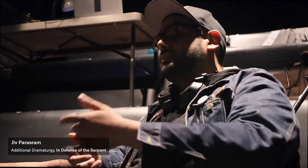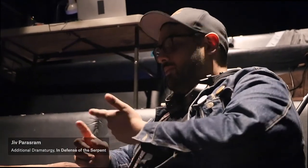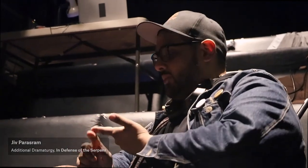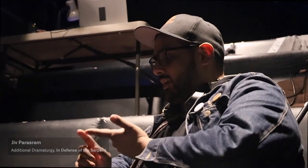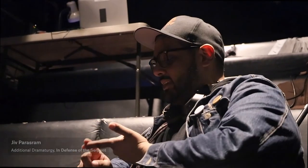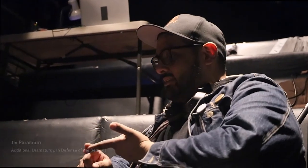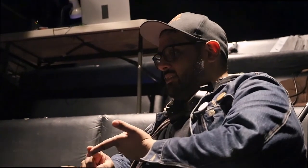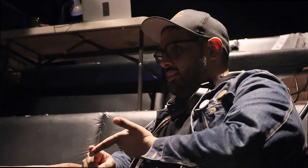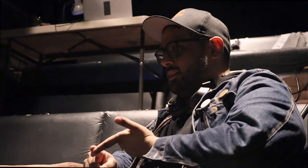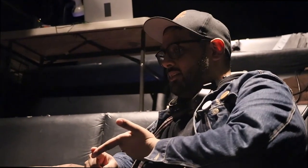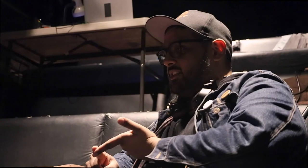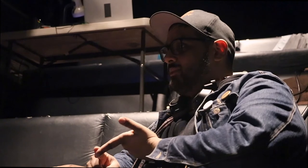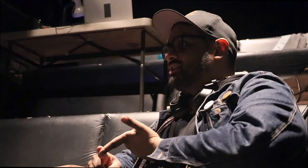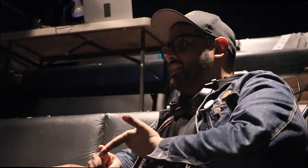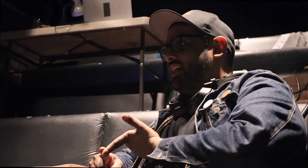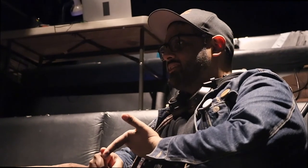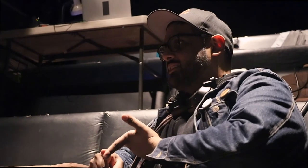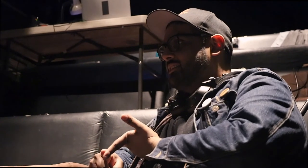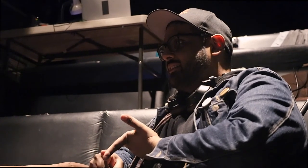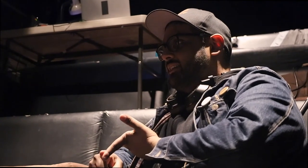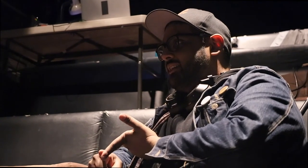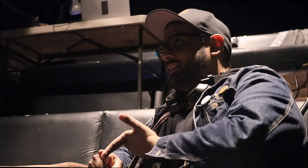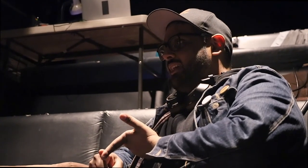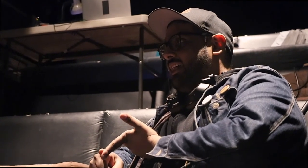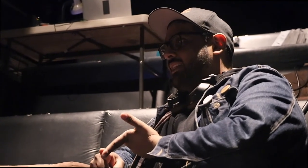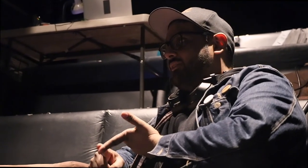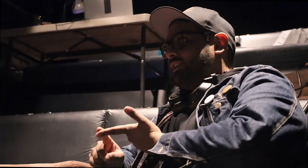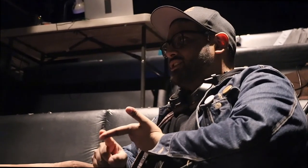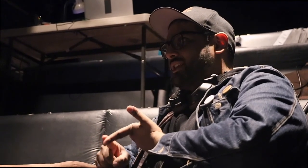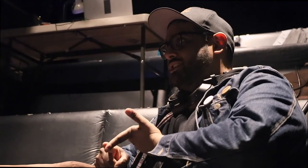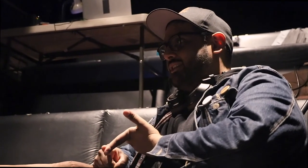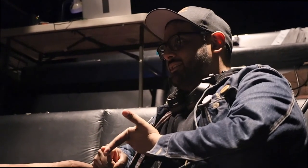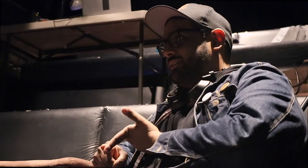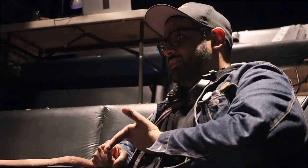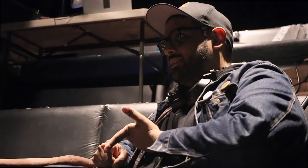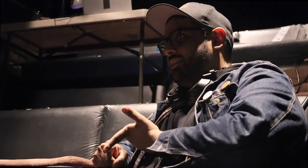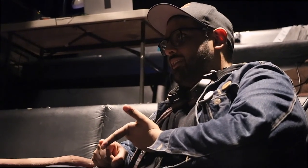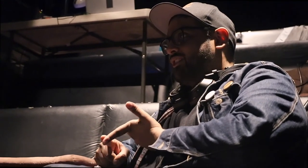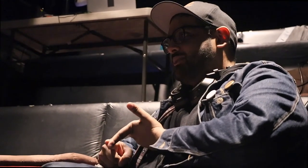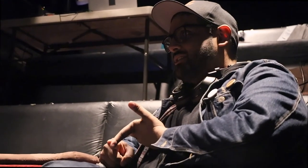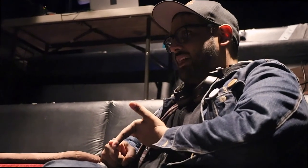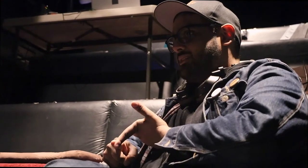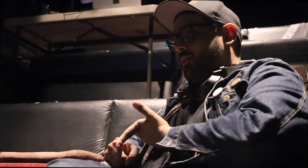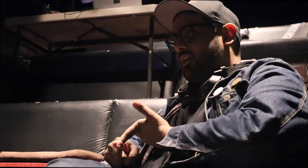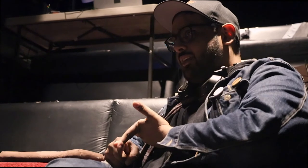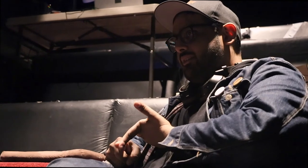one, is the speech to text and the frustration of the speech to text not working